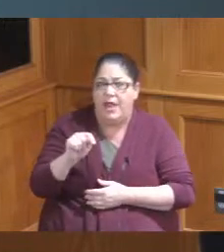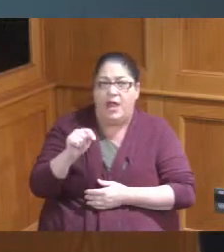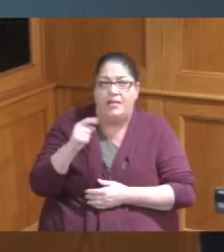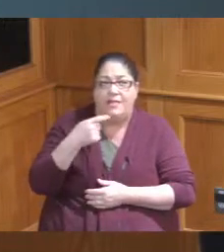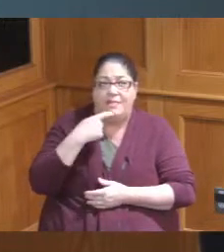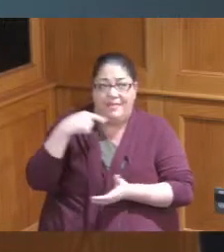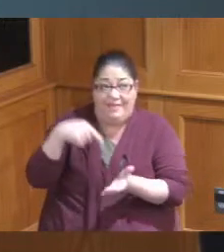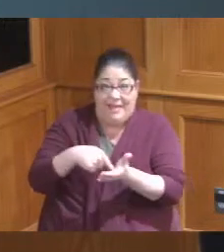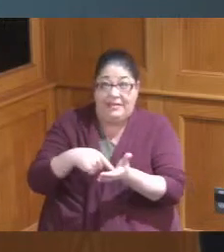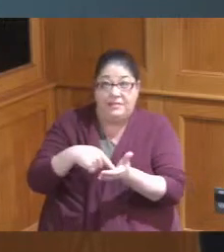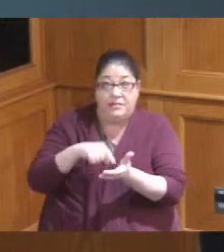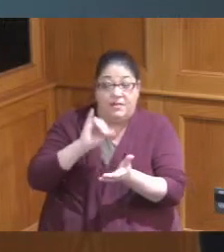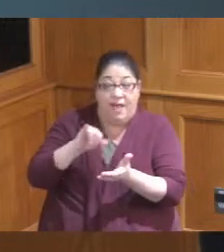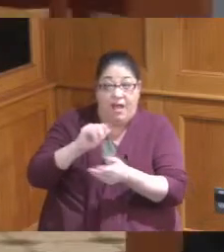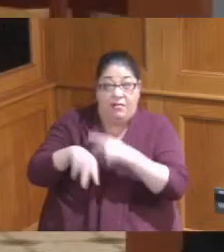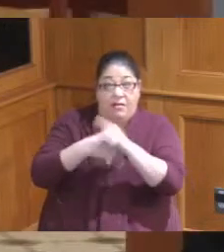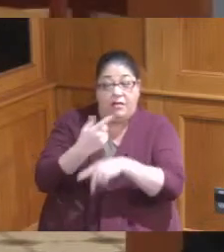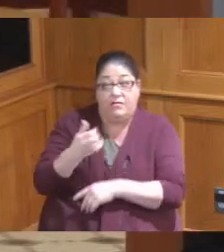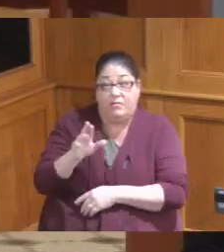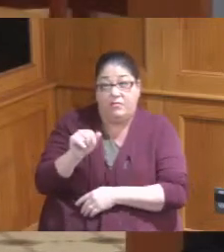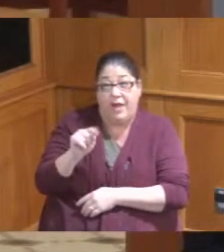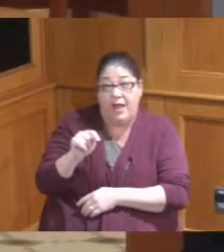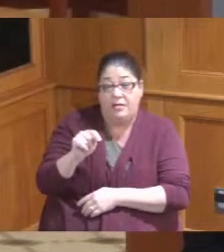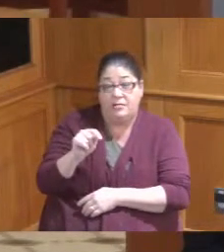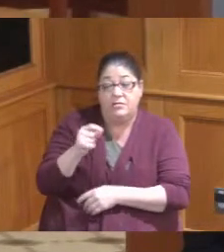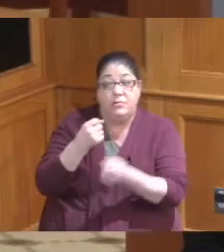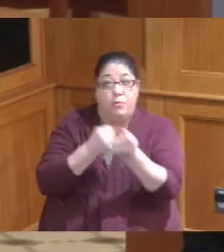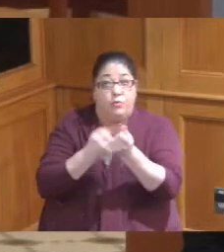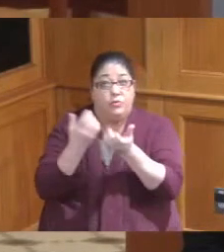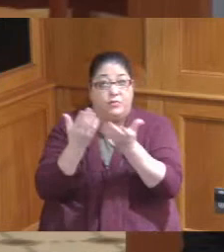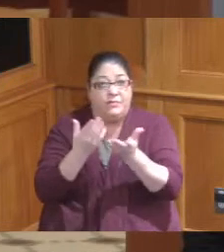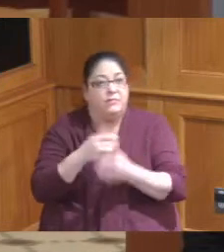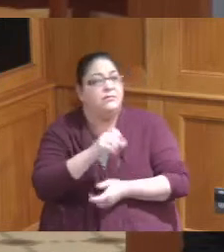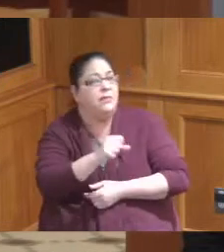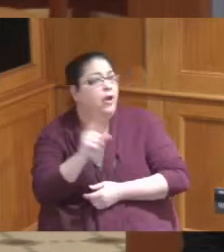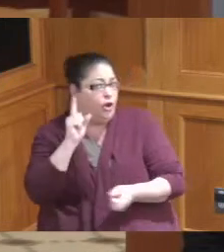is this the one I believe that is the case I think that is what we heard is that there's